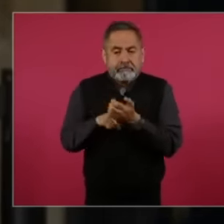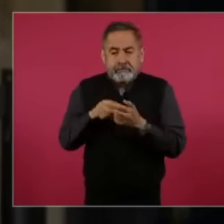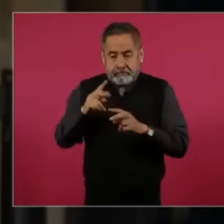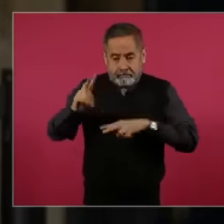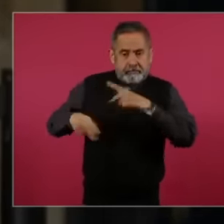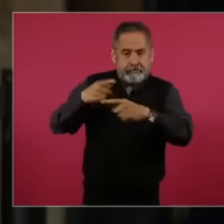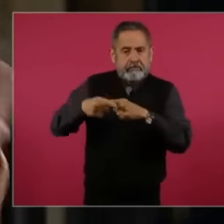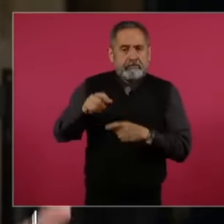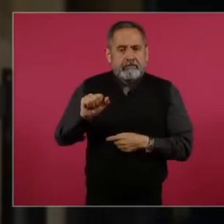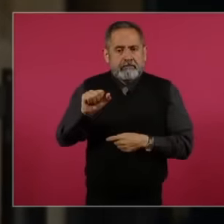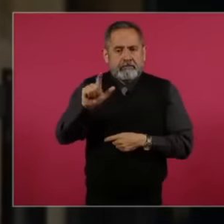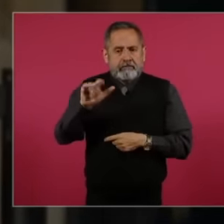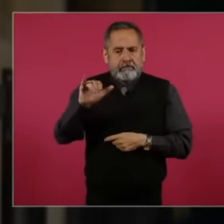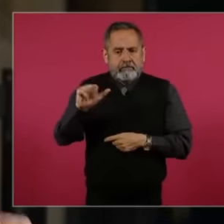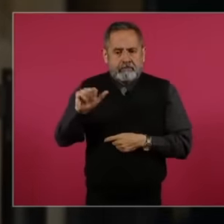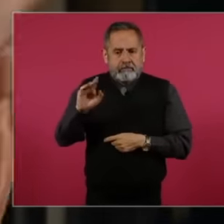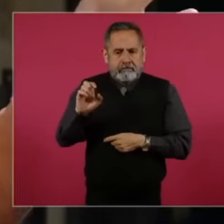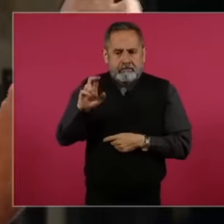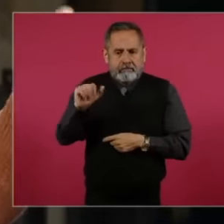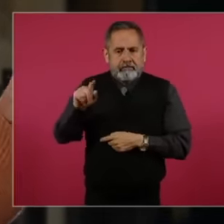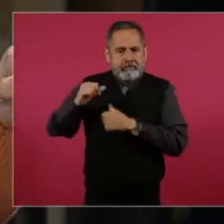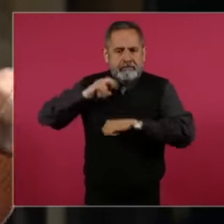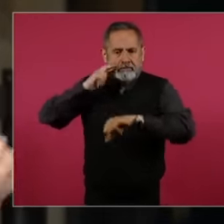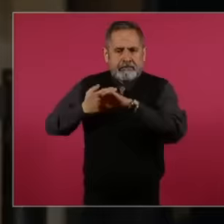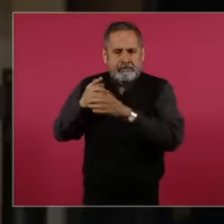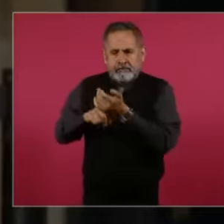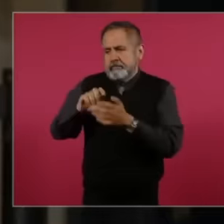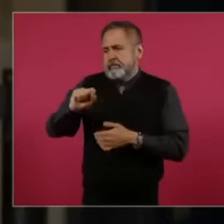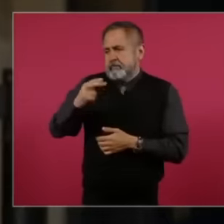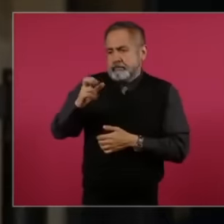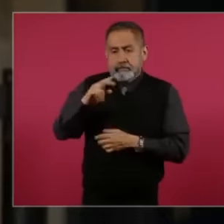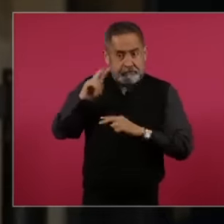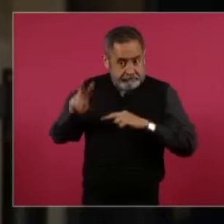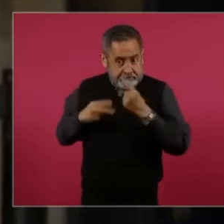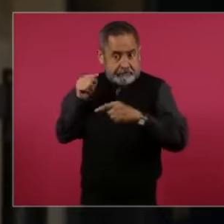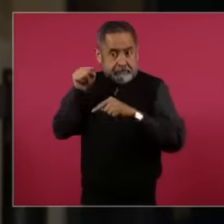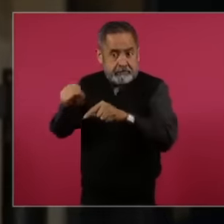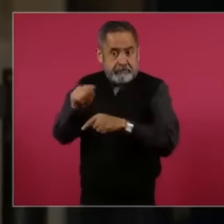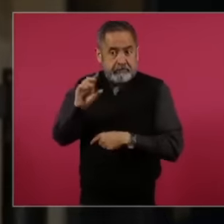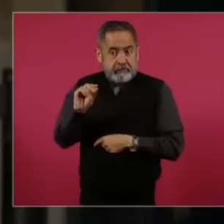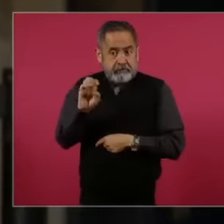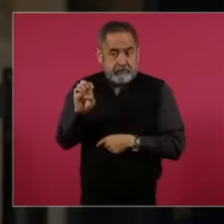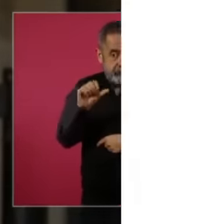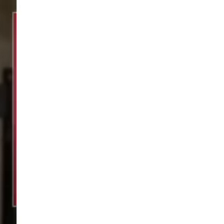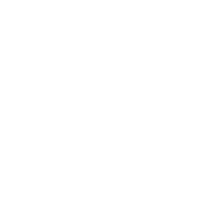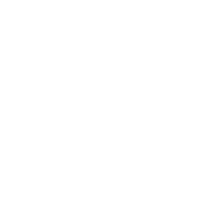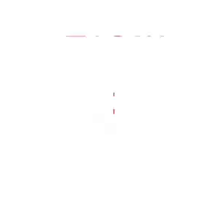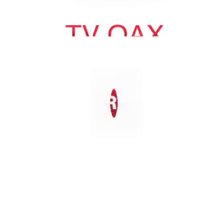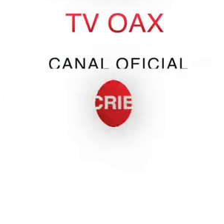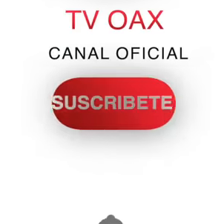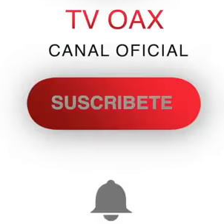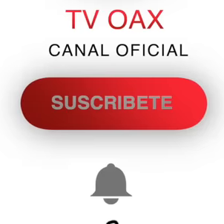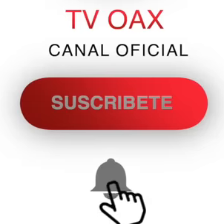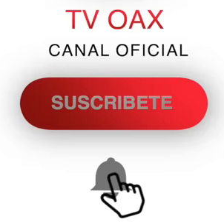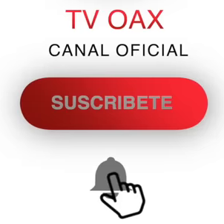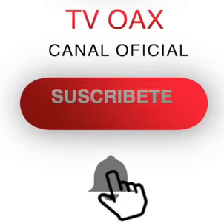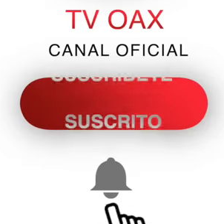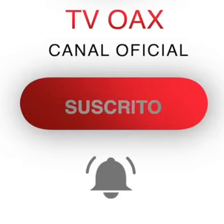Bárcena from the OAS will also attend? Do you believe that it can shed light on This matter and also what